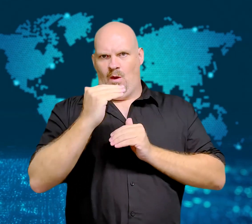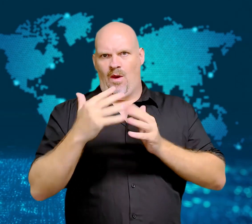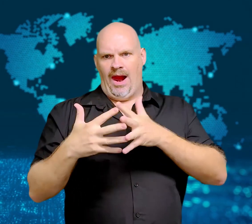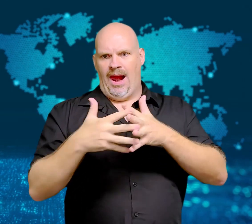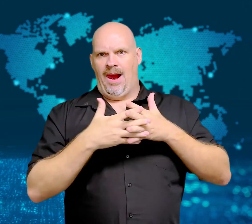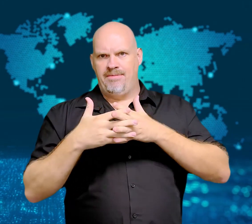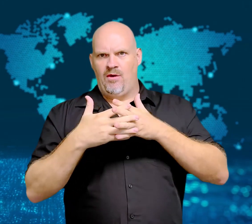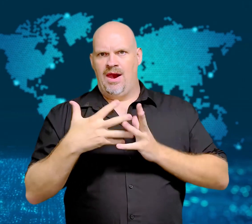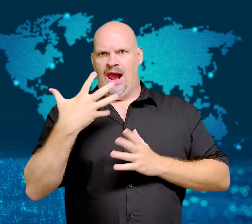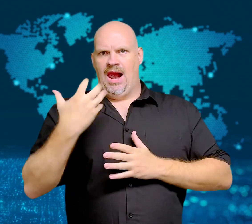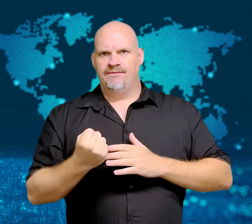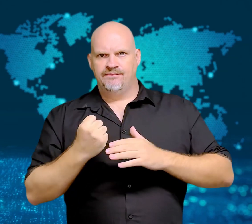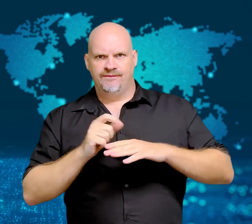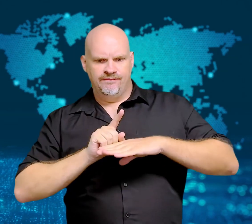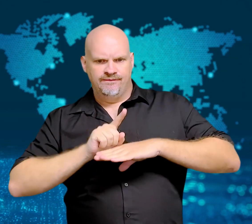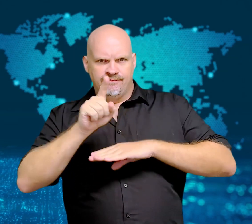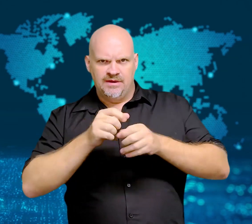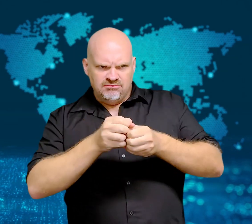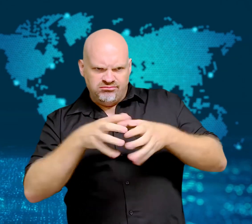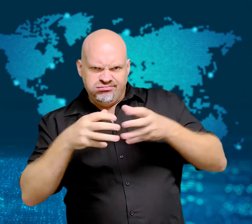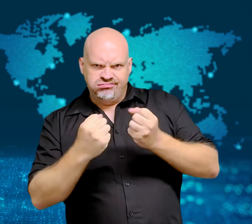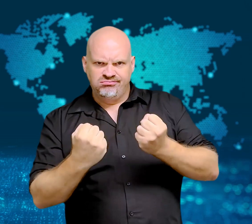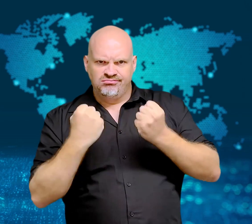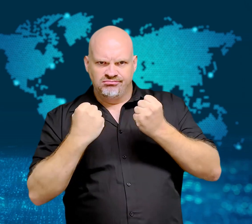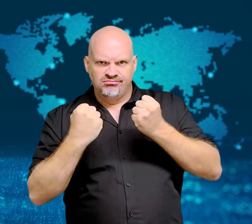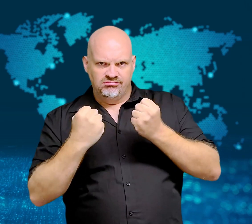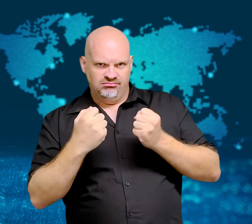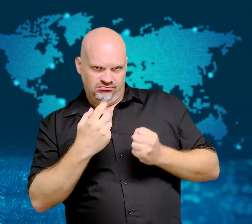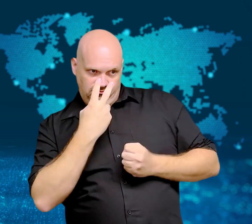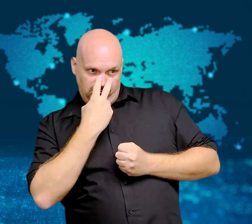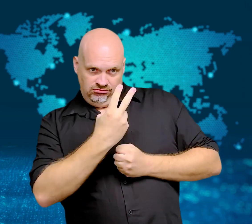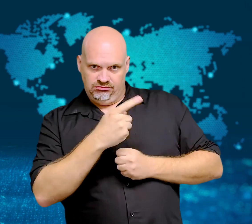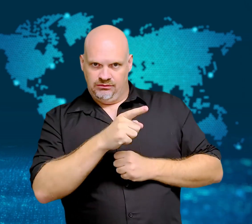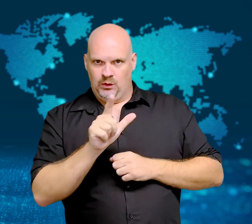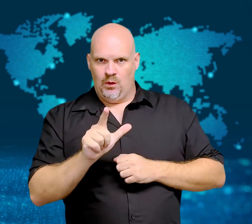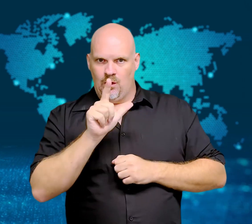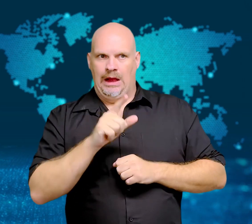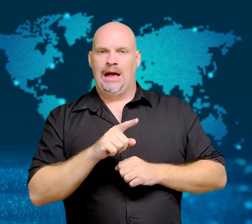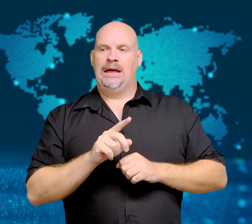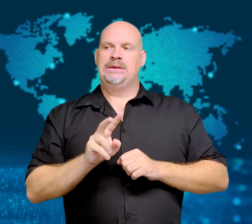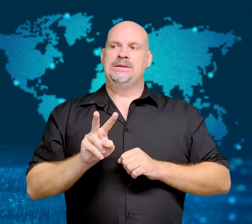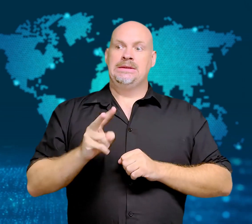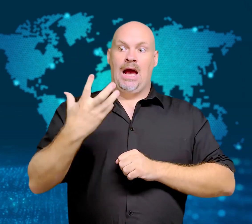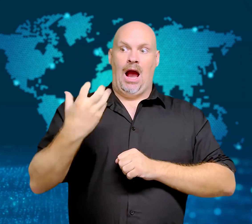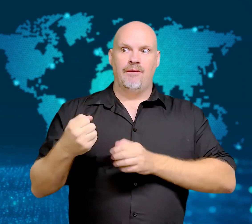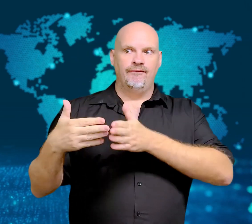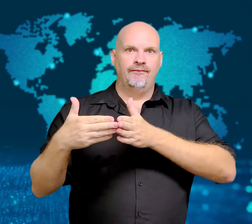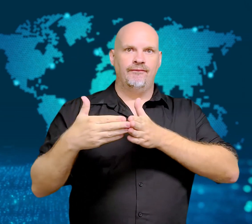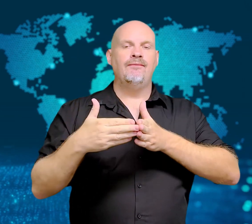The arrival of the carrier is part of a push to have US nuclear capability